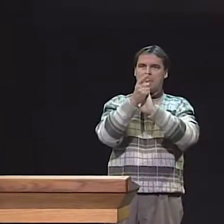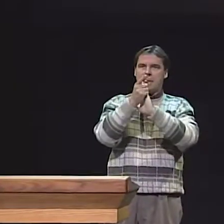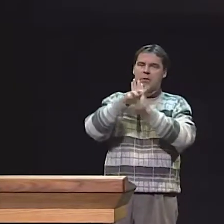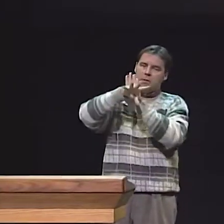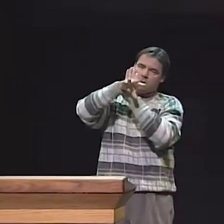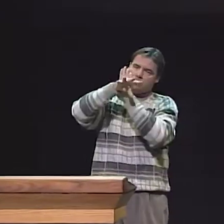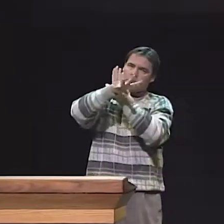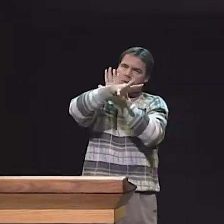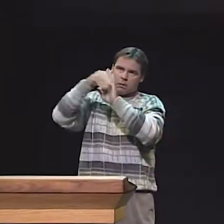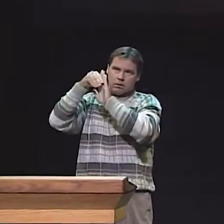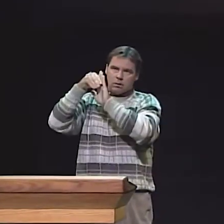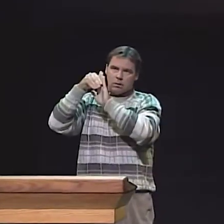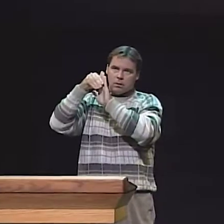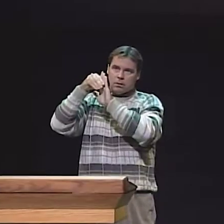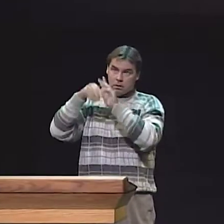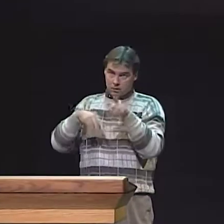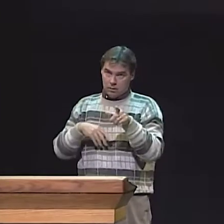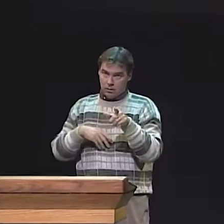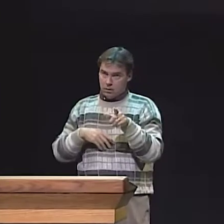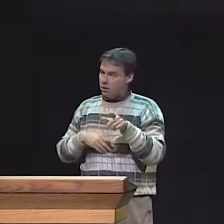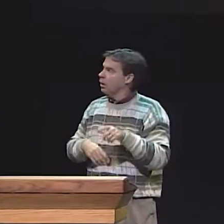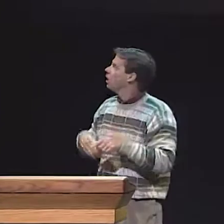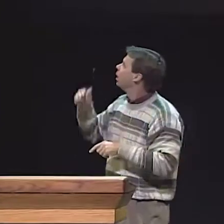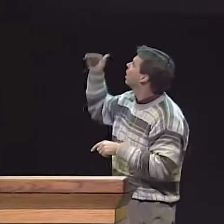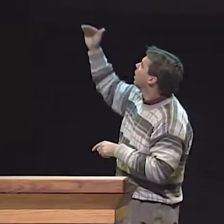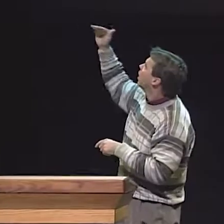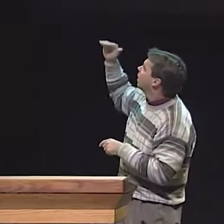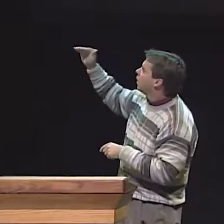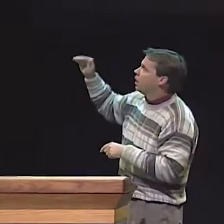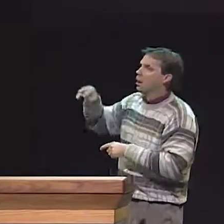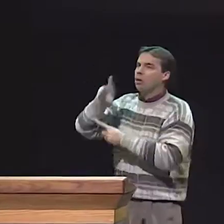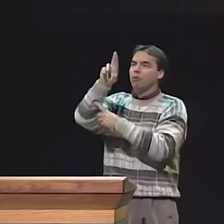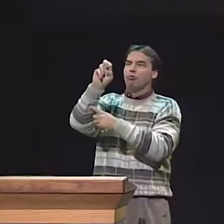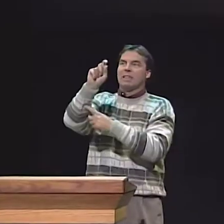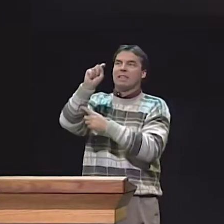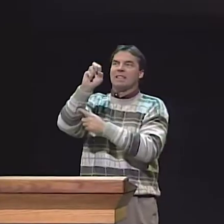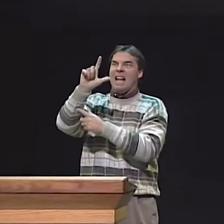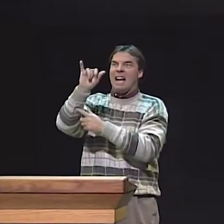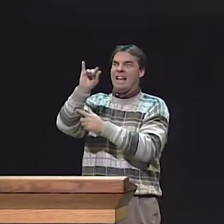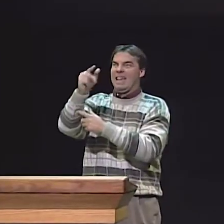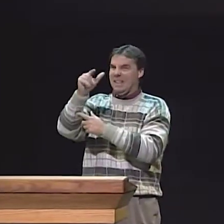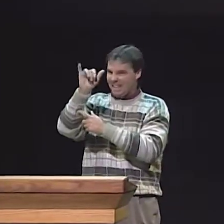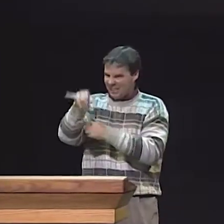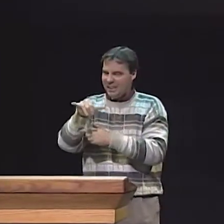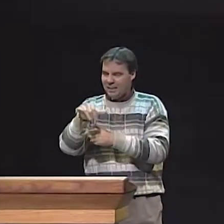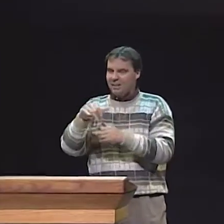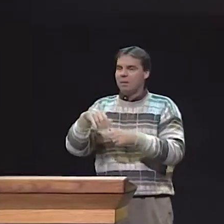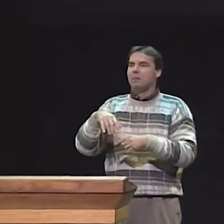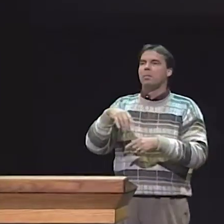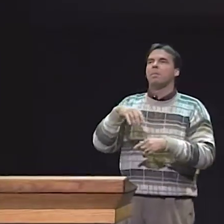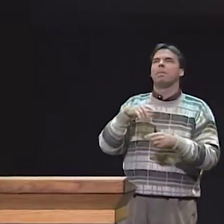INTERACTED WITH CHILDREN WHO WERE LIKE THEM. SO, WE TOOK CHILDREN WHO HAD THE SAME BACKGROUND. IF THEY HAVE DEAF PARENTS, WE HAD A CHILD WHO HAD DEAF PARENTS,